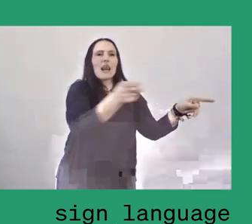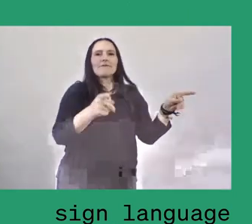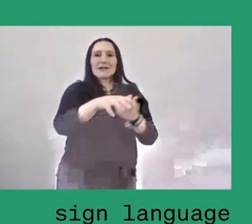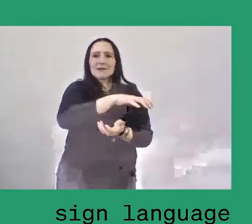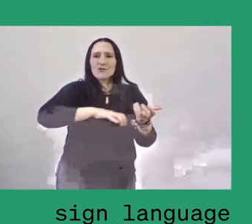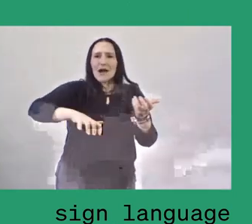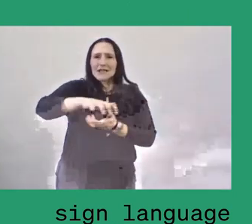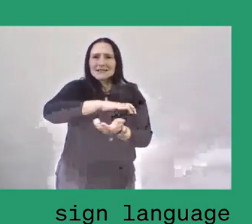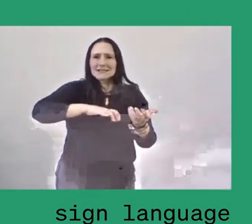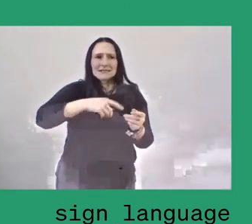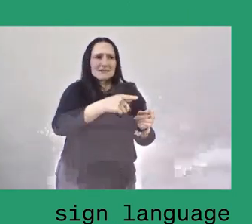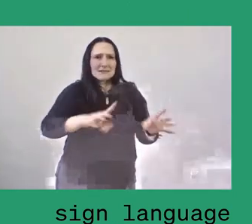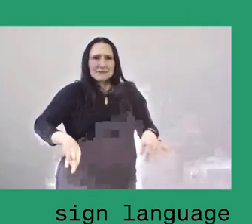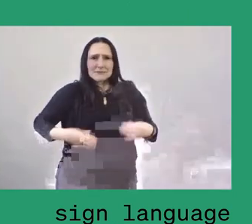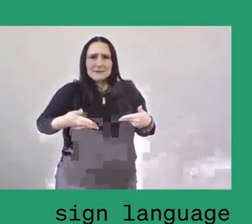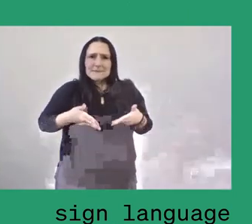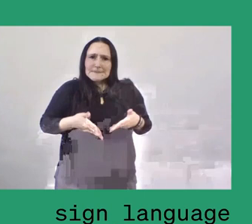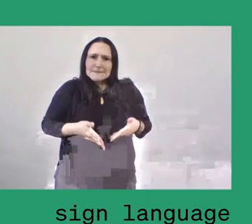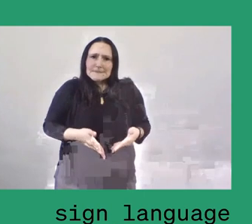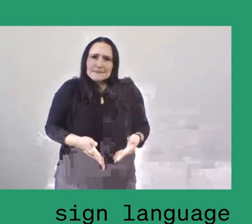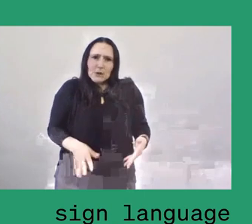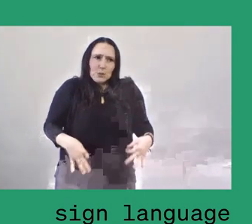So this is also a kind of food security